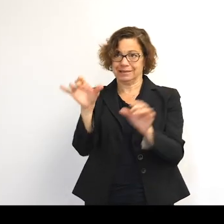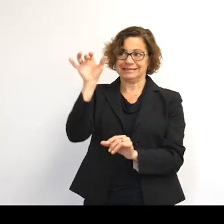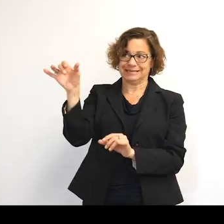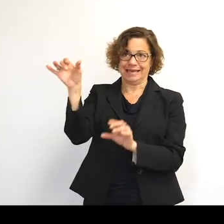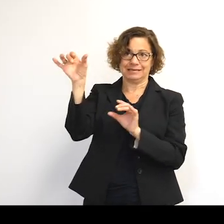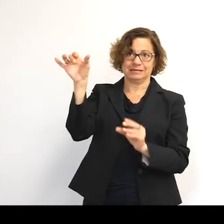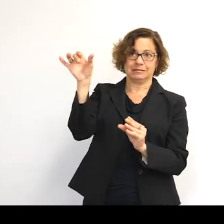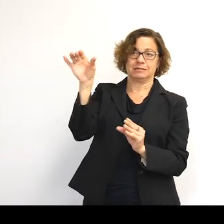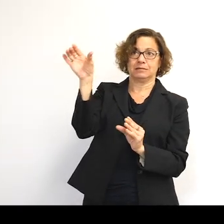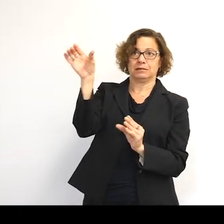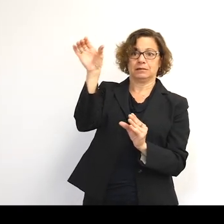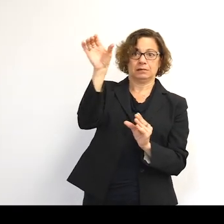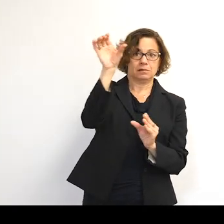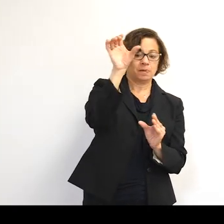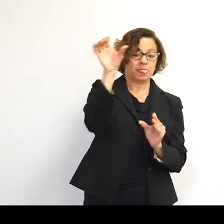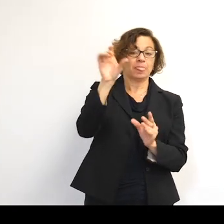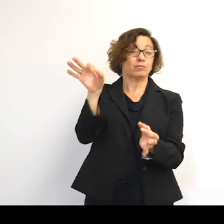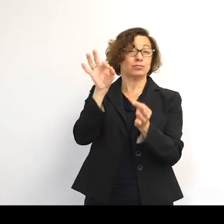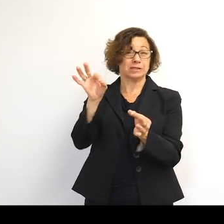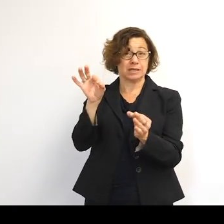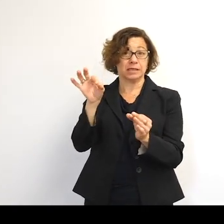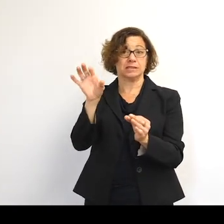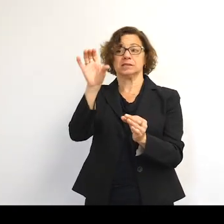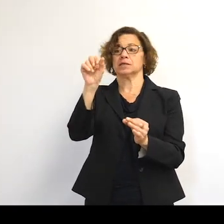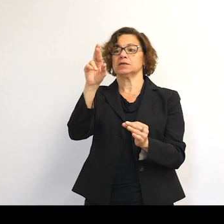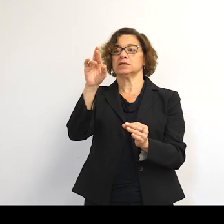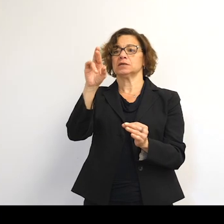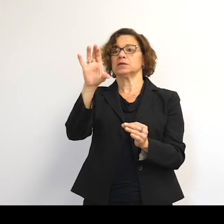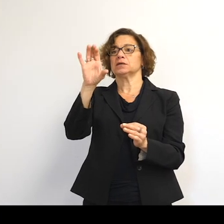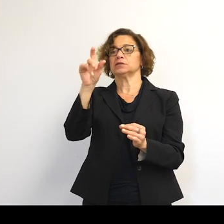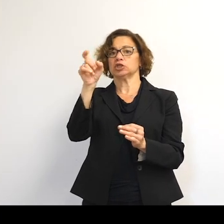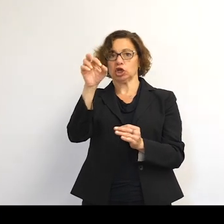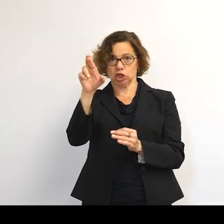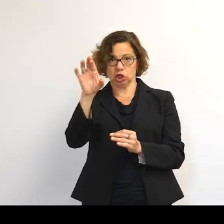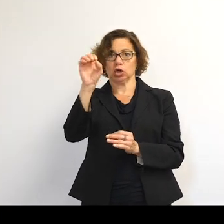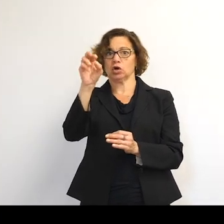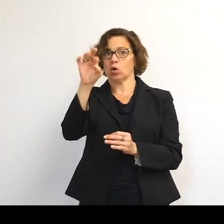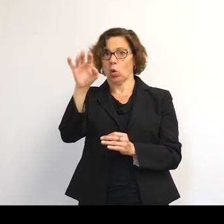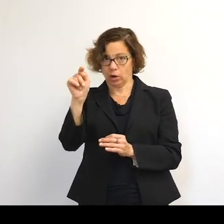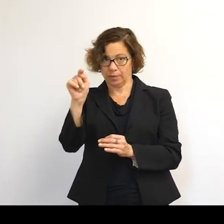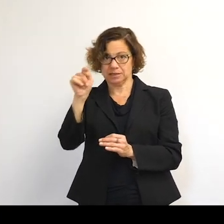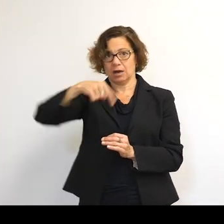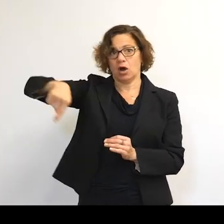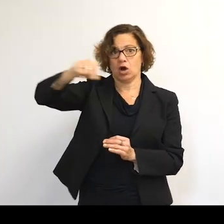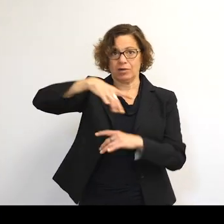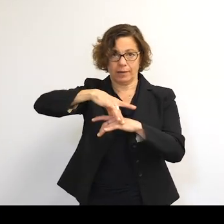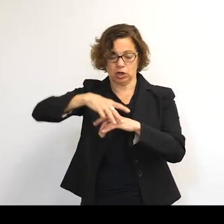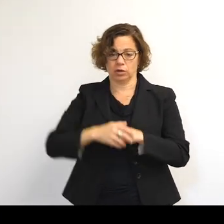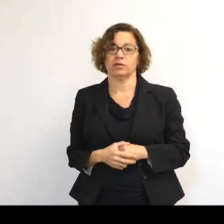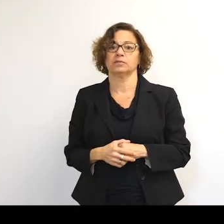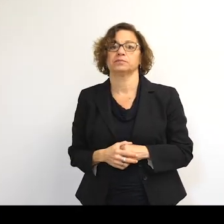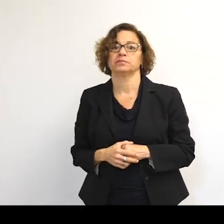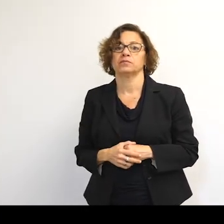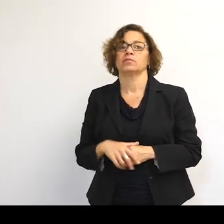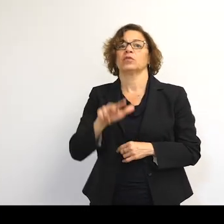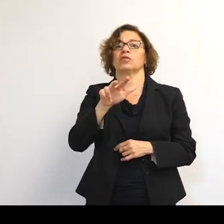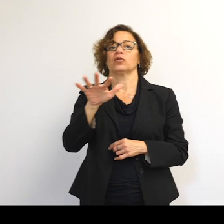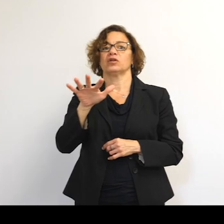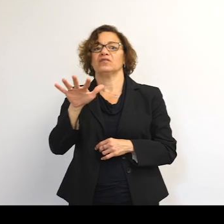This is a precise circular orbit at 35,786 kilometers altitude.